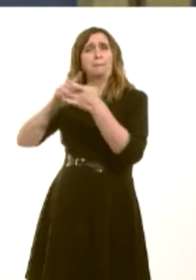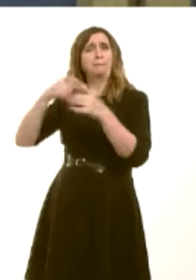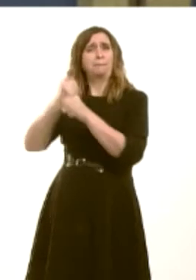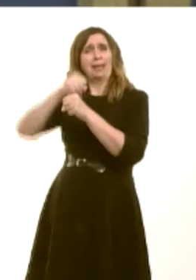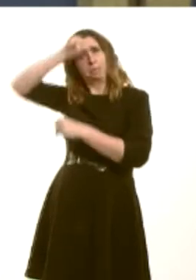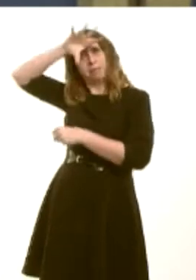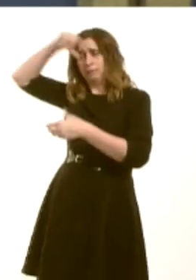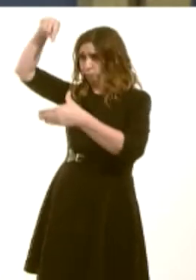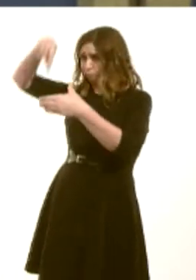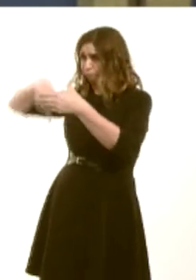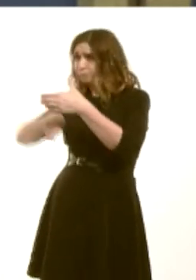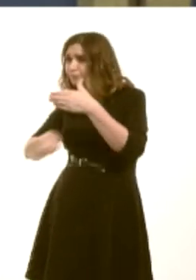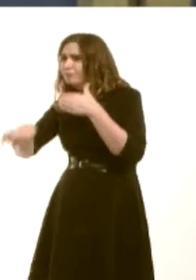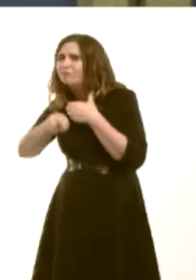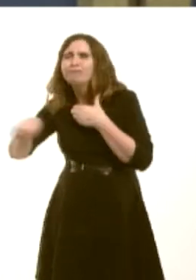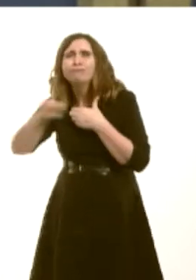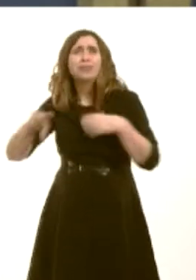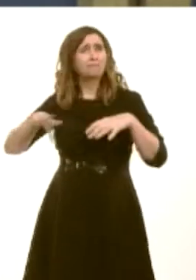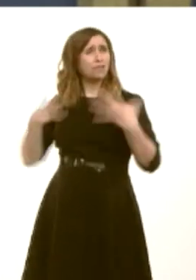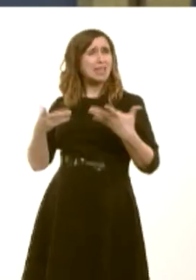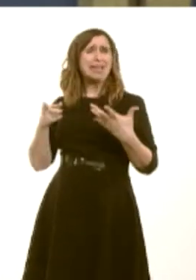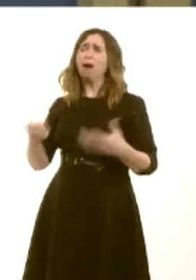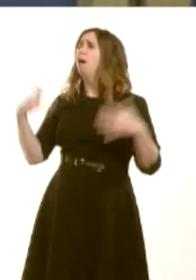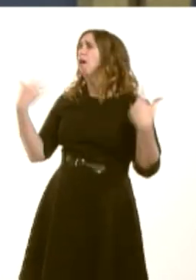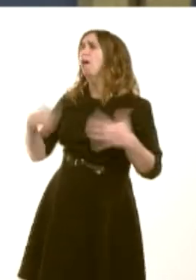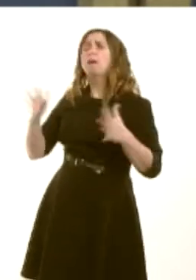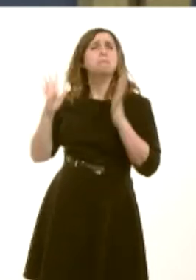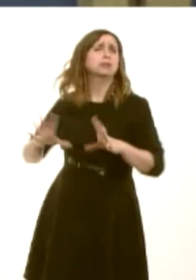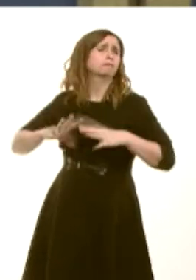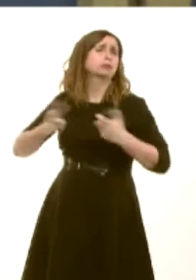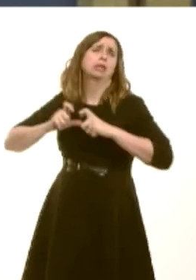to life our industrial heritage in a truly unique way. First Minister, will you take